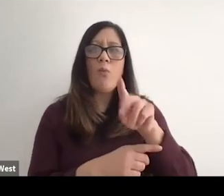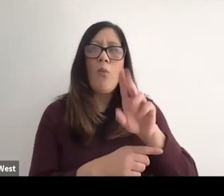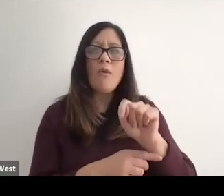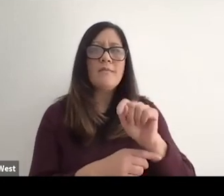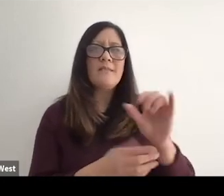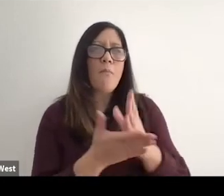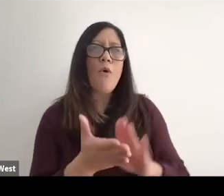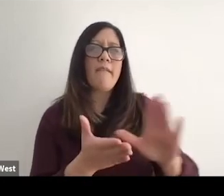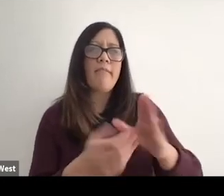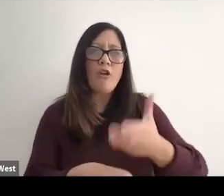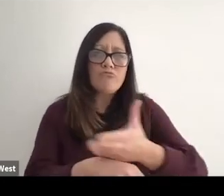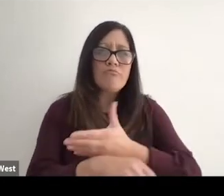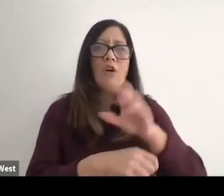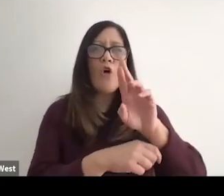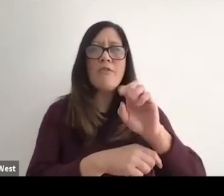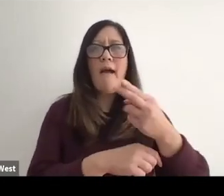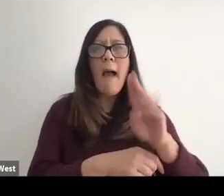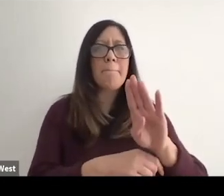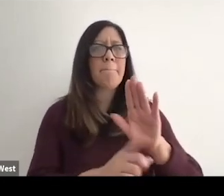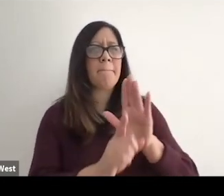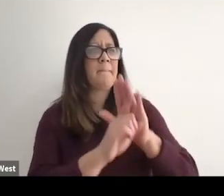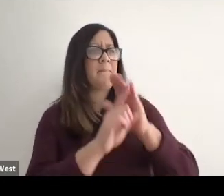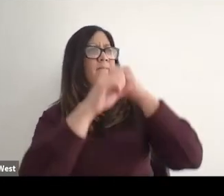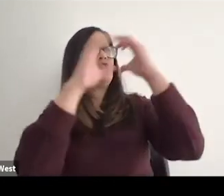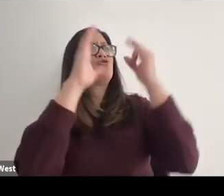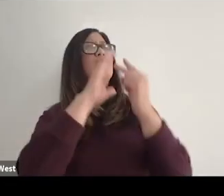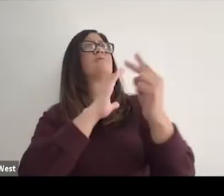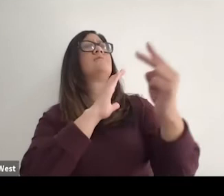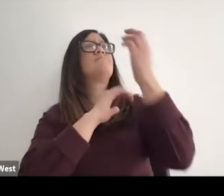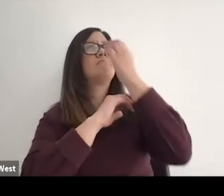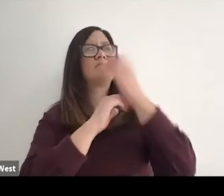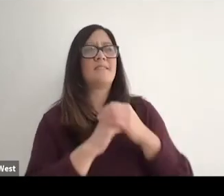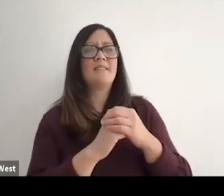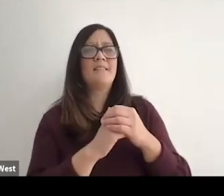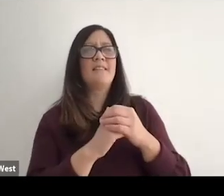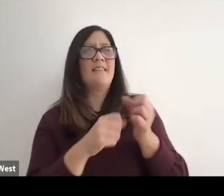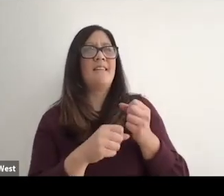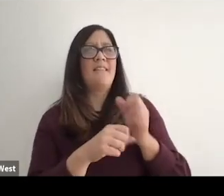as a part of their rehabilitation? What a visionary? That's burst the Paralympic Games